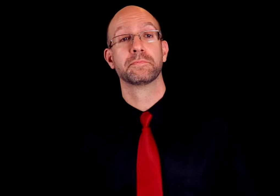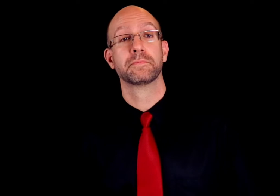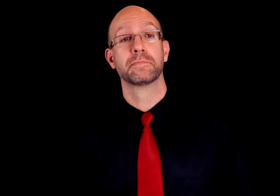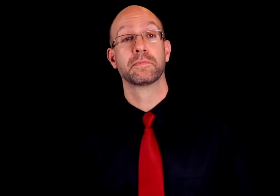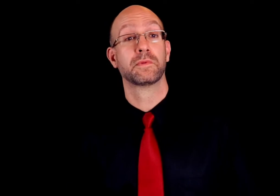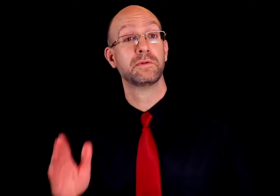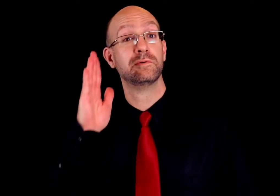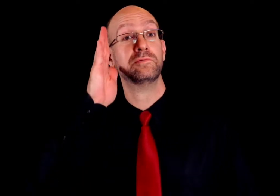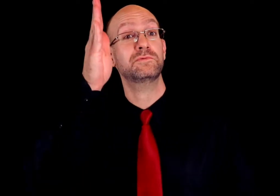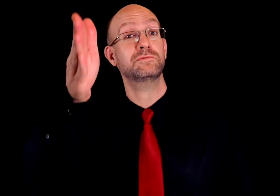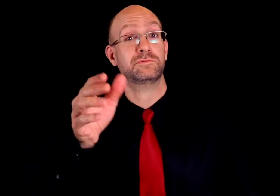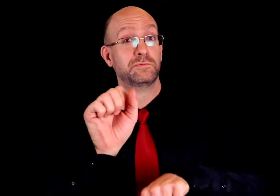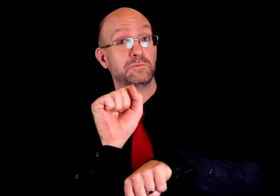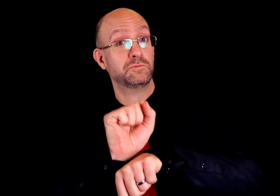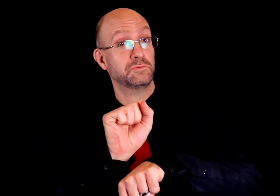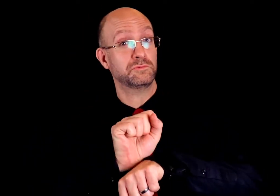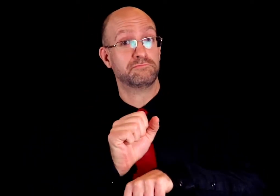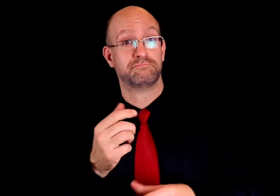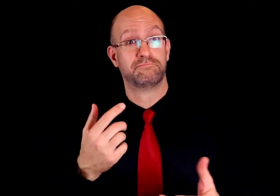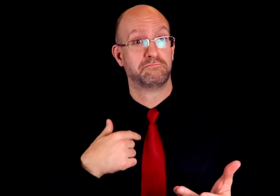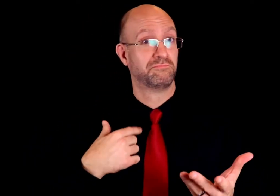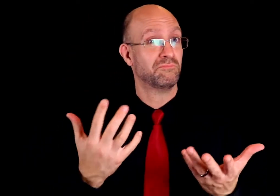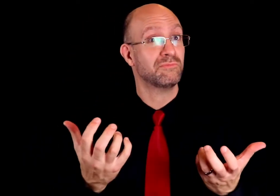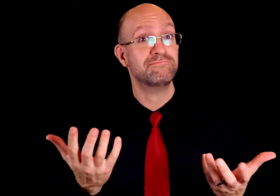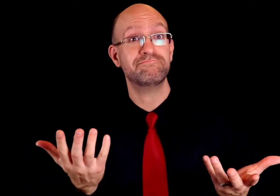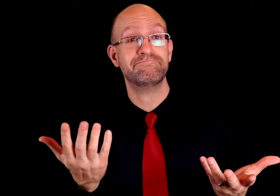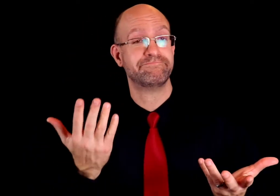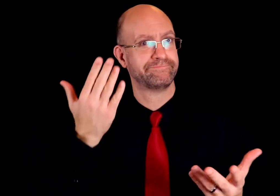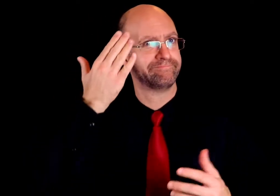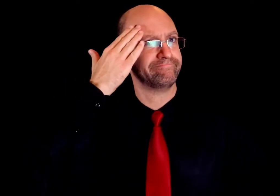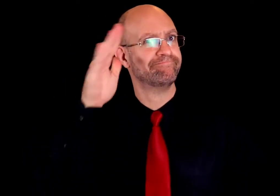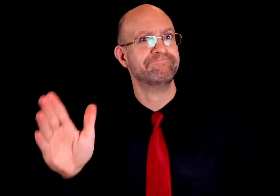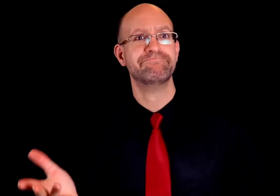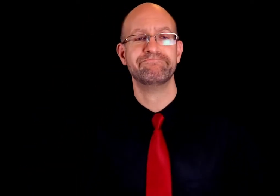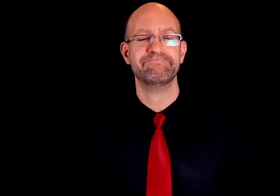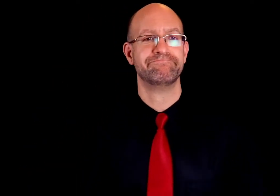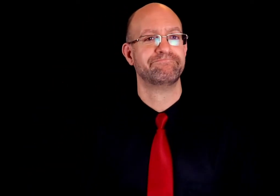FUTURE WORK I WANT I DON'T-KNOW.